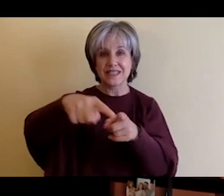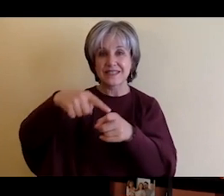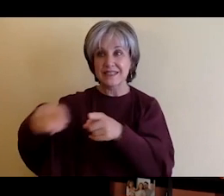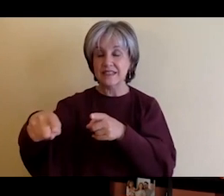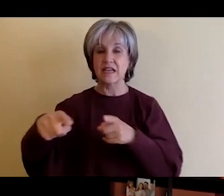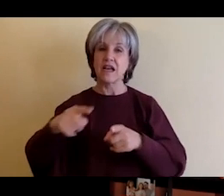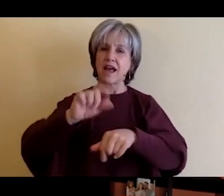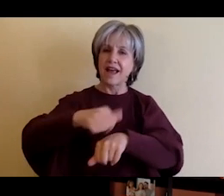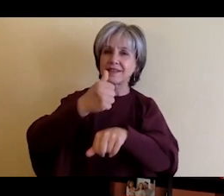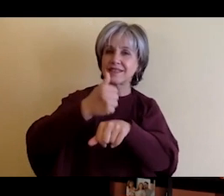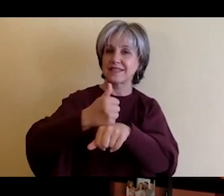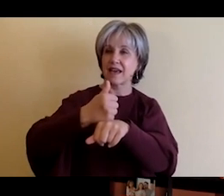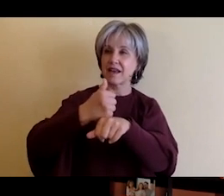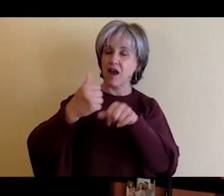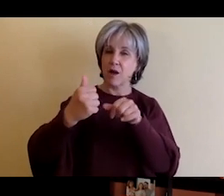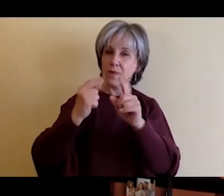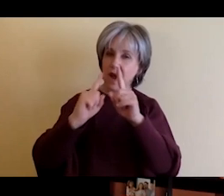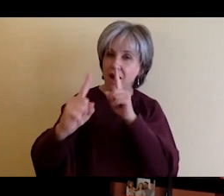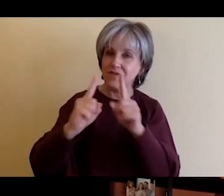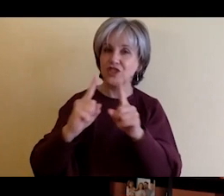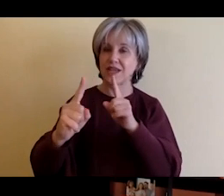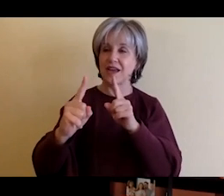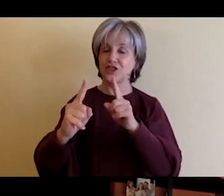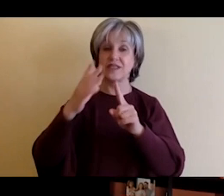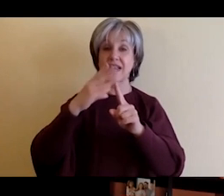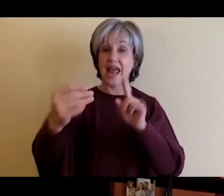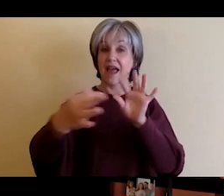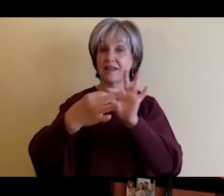disciplines and across silos if you will to really